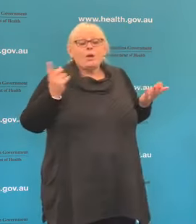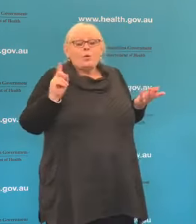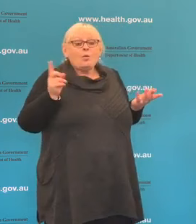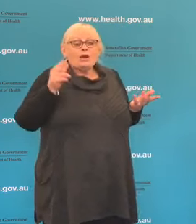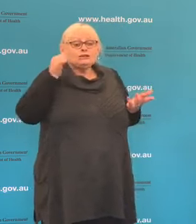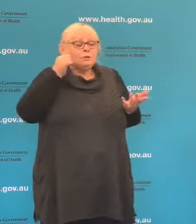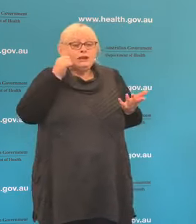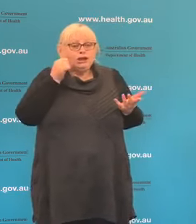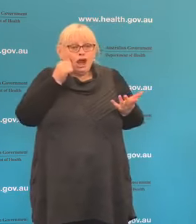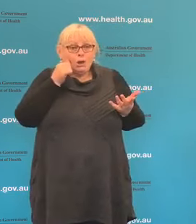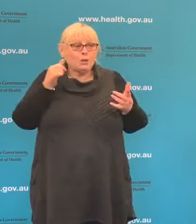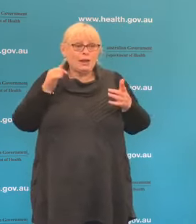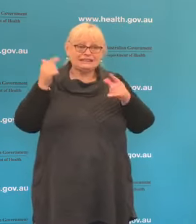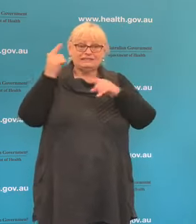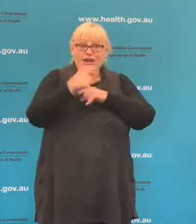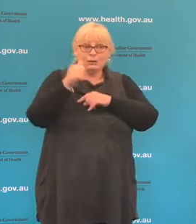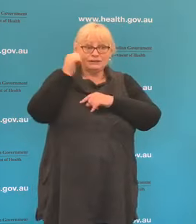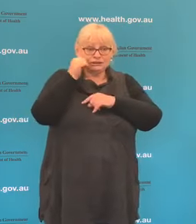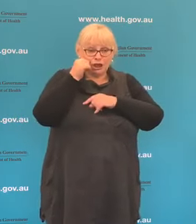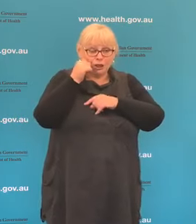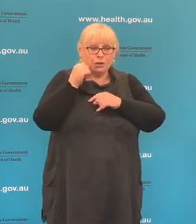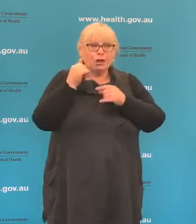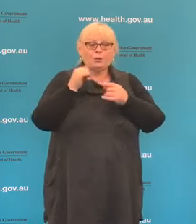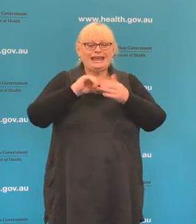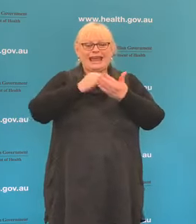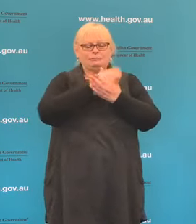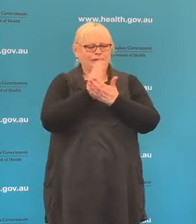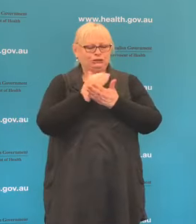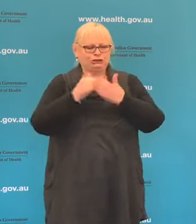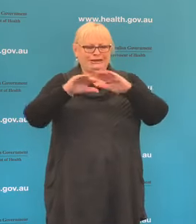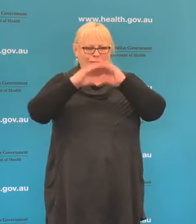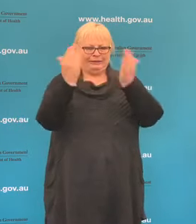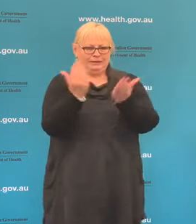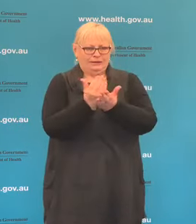as far as we know been sharing the planet with the virus for the last four months, it's been